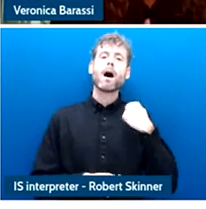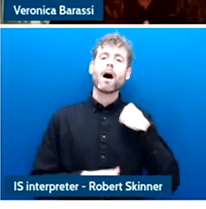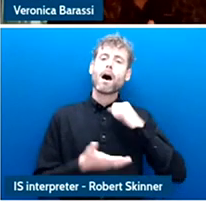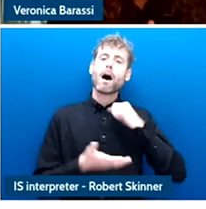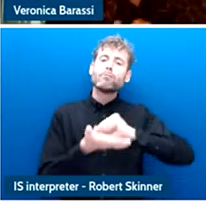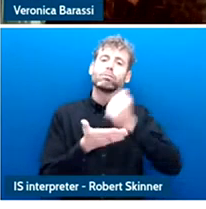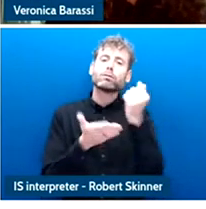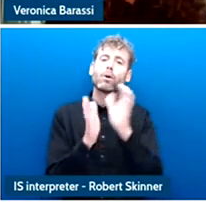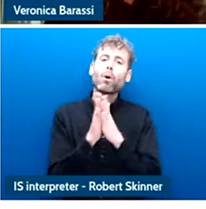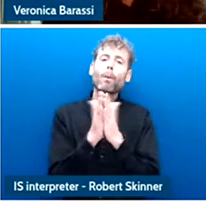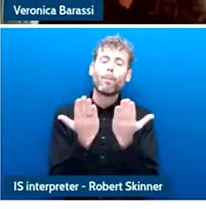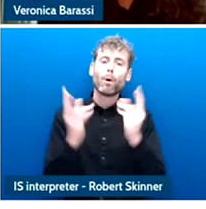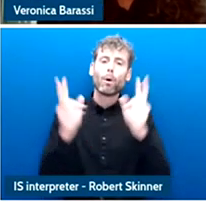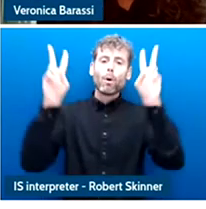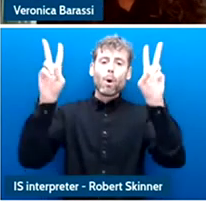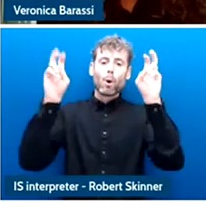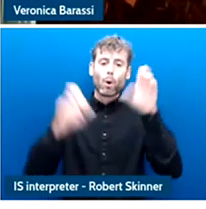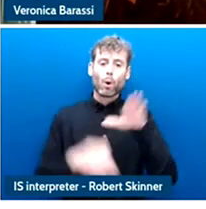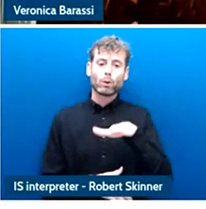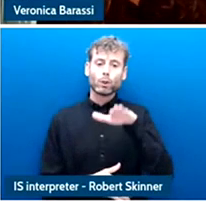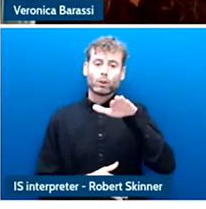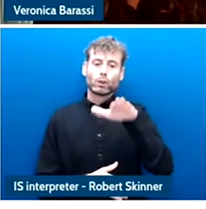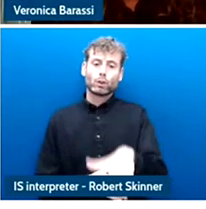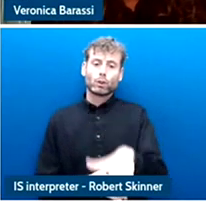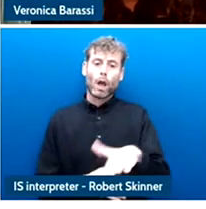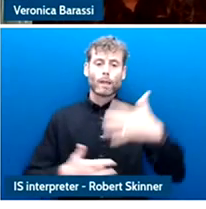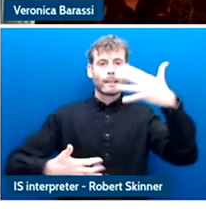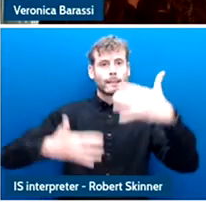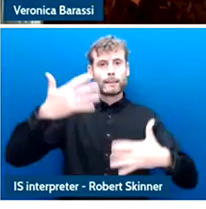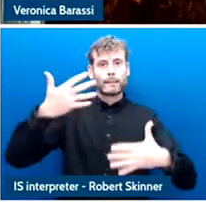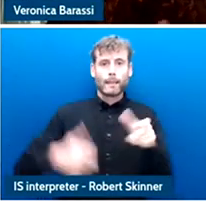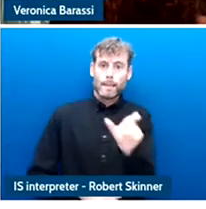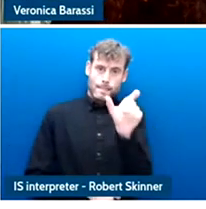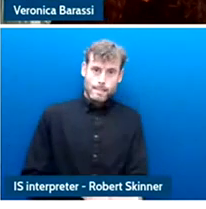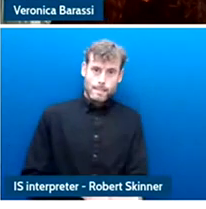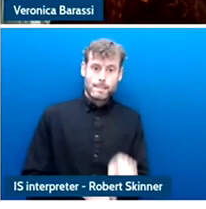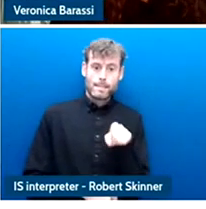citizen how tech companies as providing us with data from birth and it